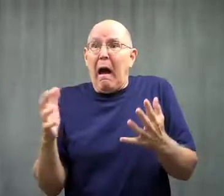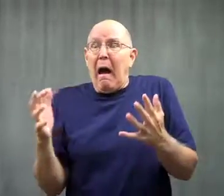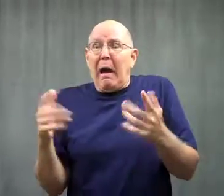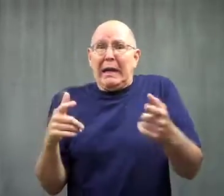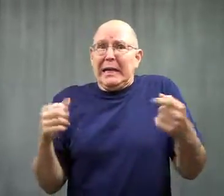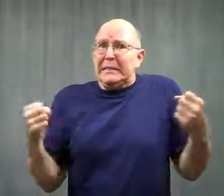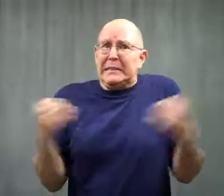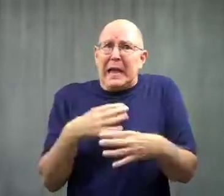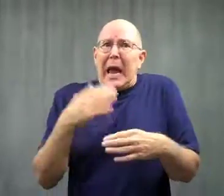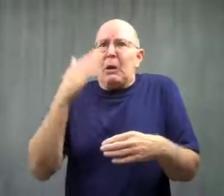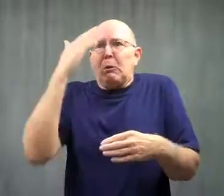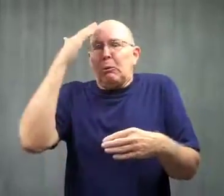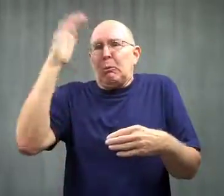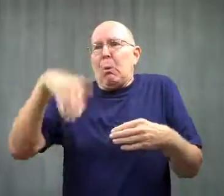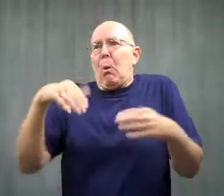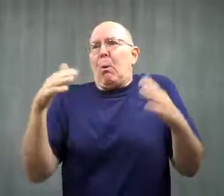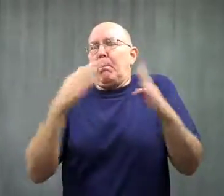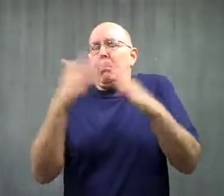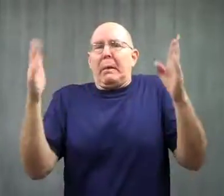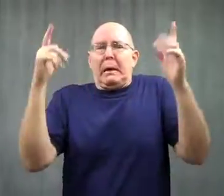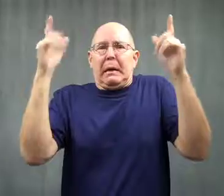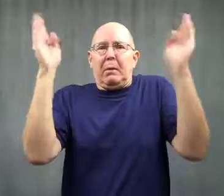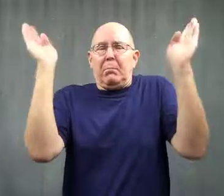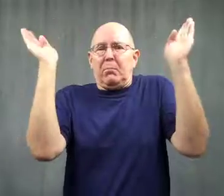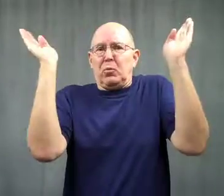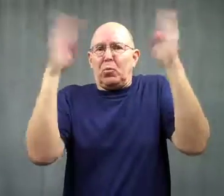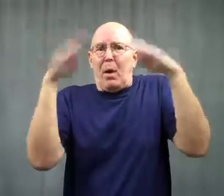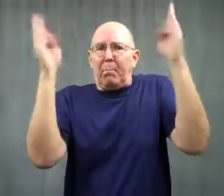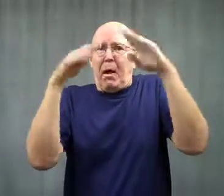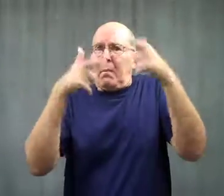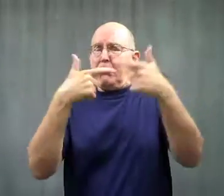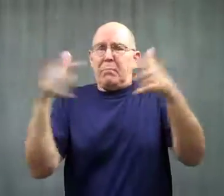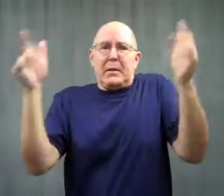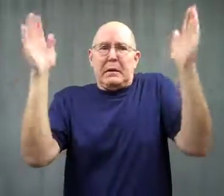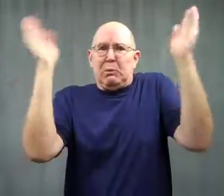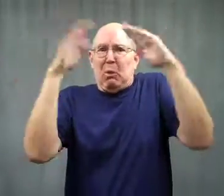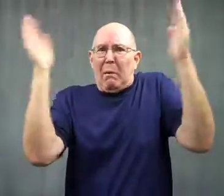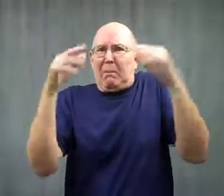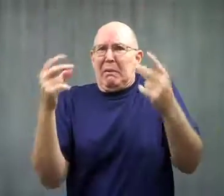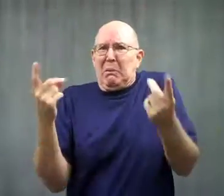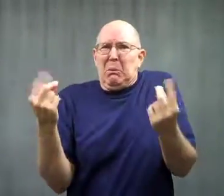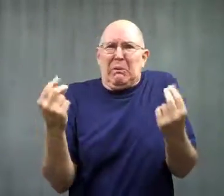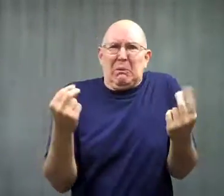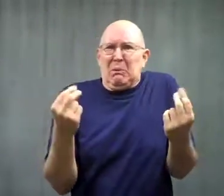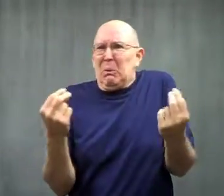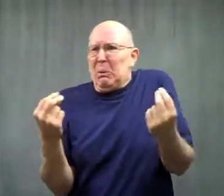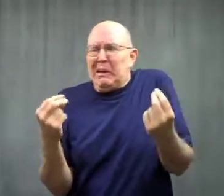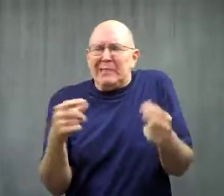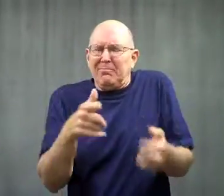He panicked, knowing he was in big trouble.